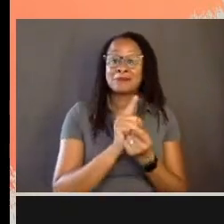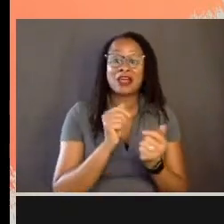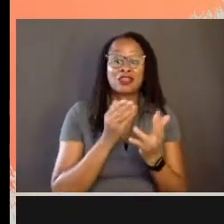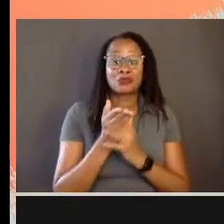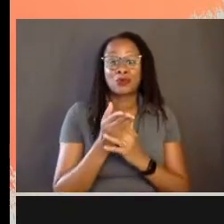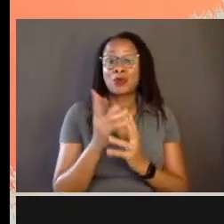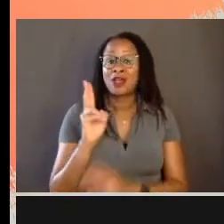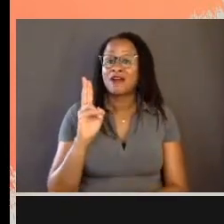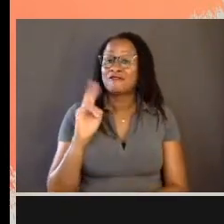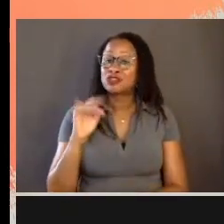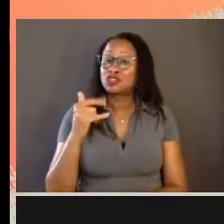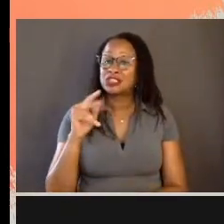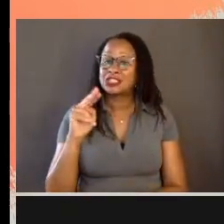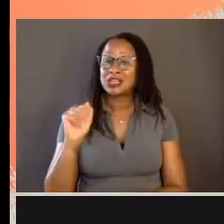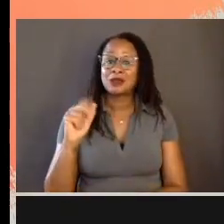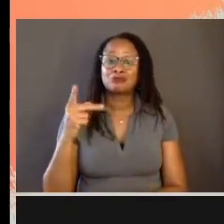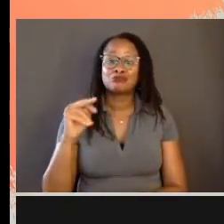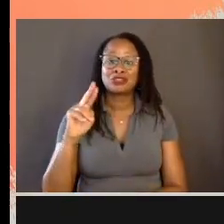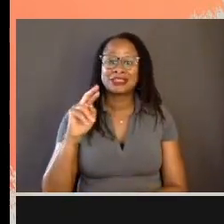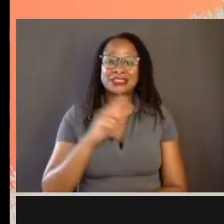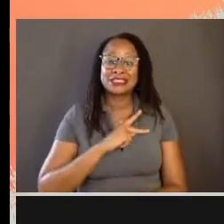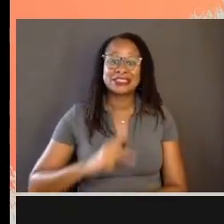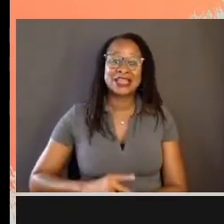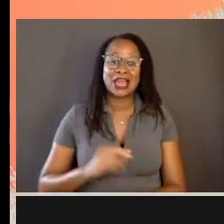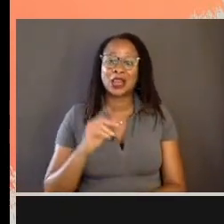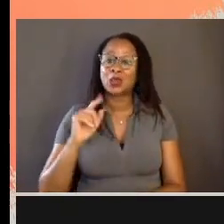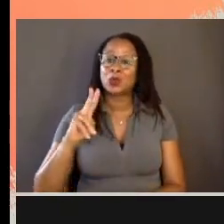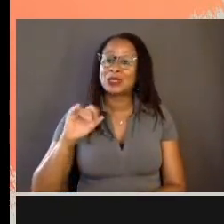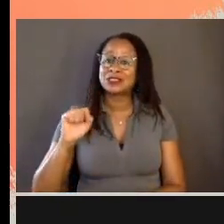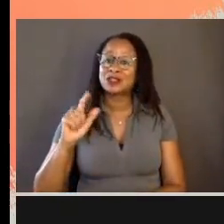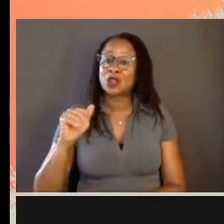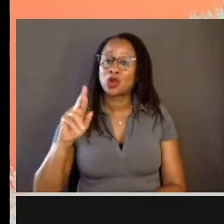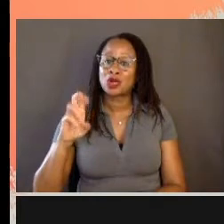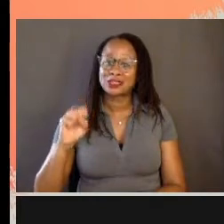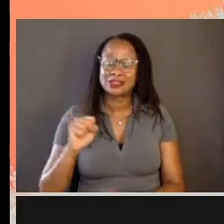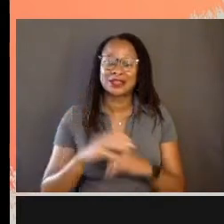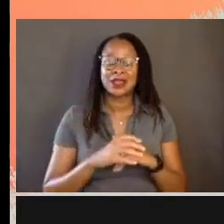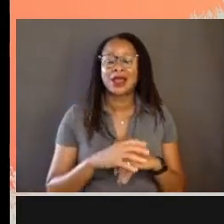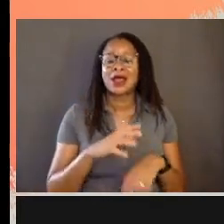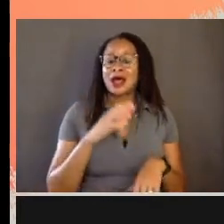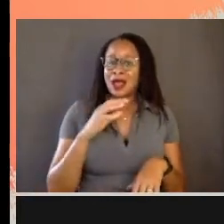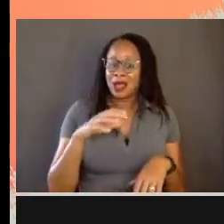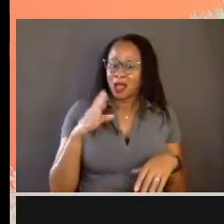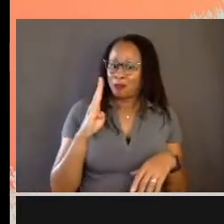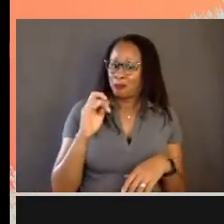and Louise Lawrence. Barbara is a young trans woman in Los Angeles